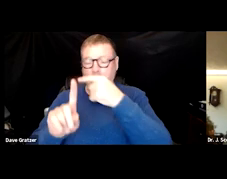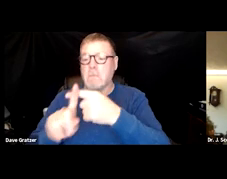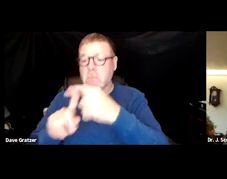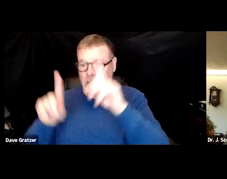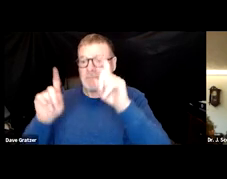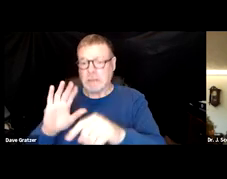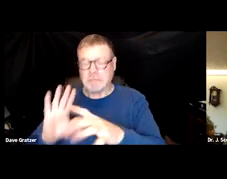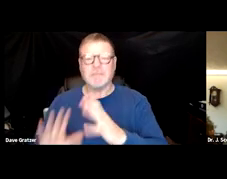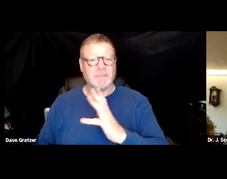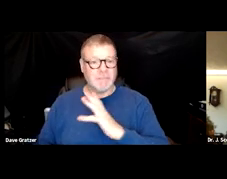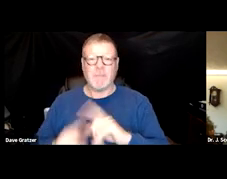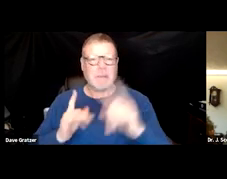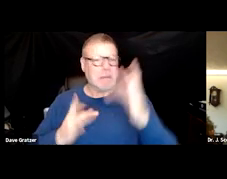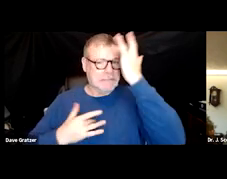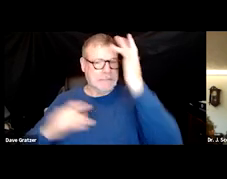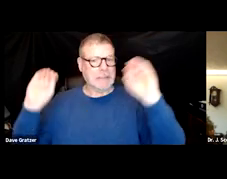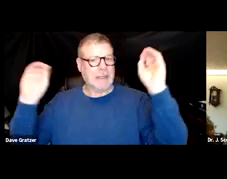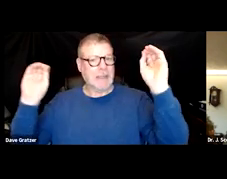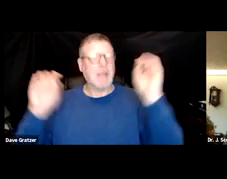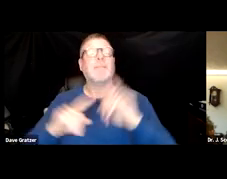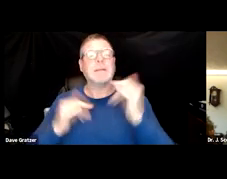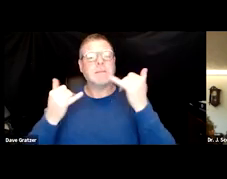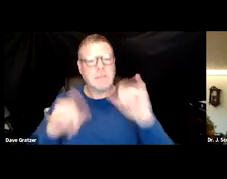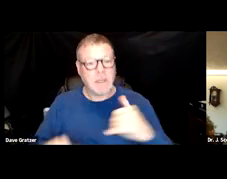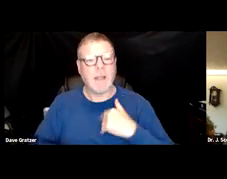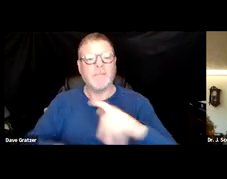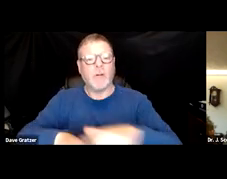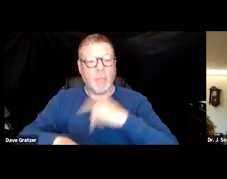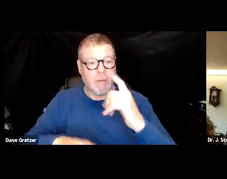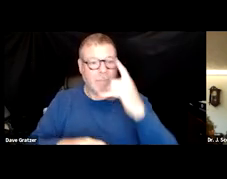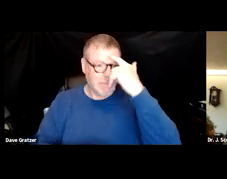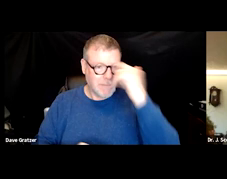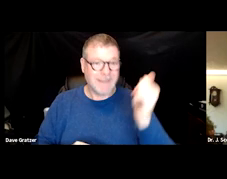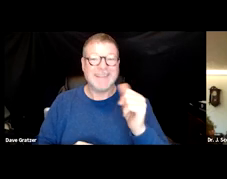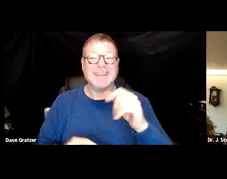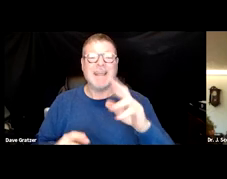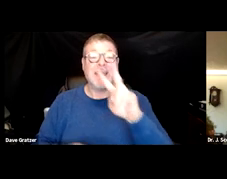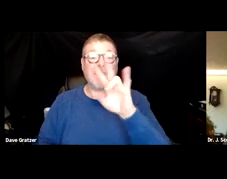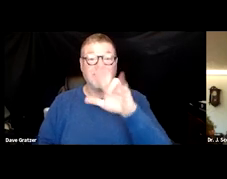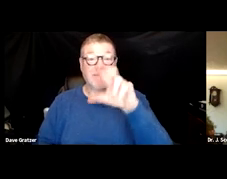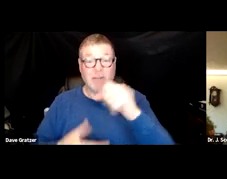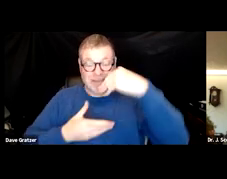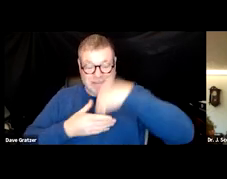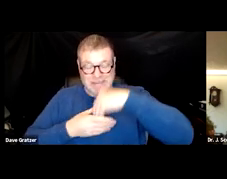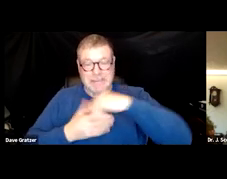and even with no symptoms they can develop long COVID because the virus is in the system doing the cellular damage.